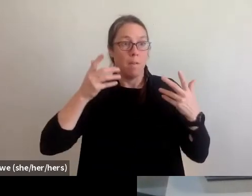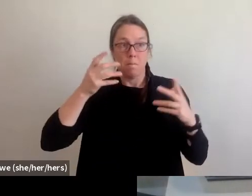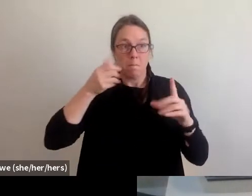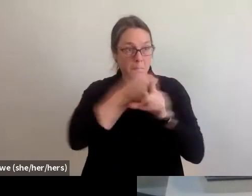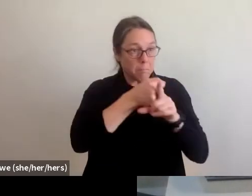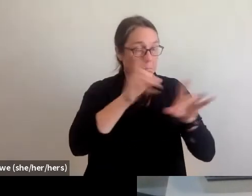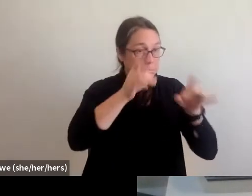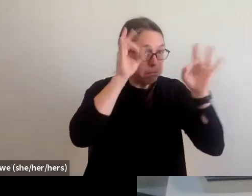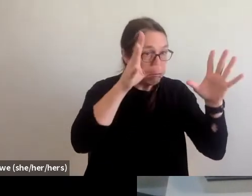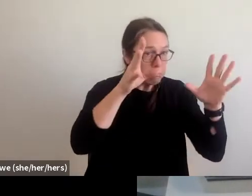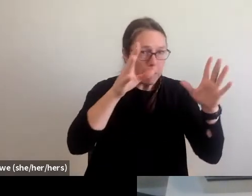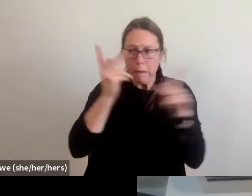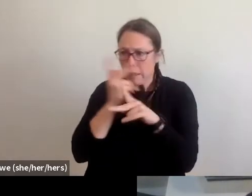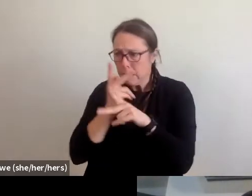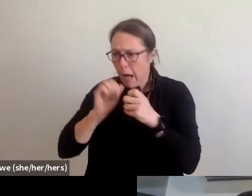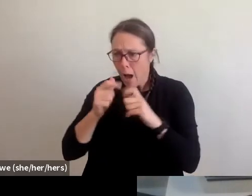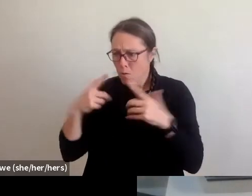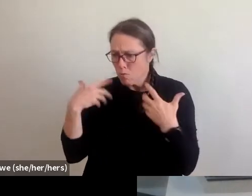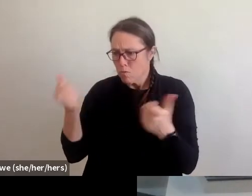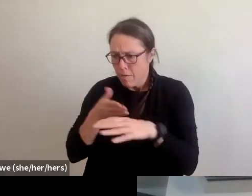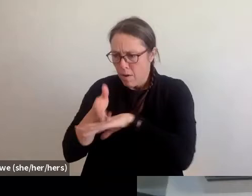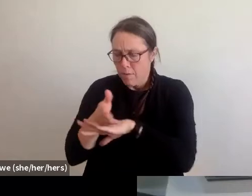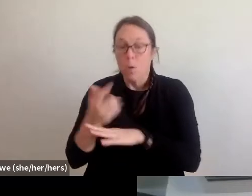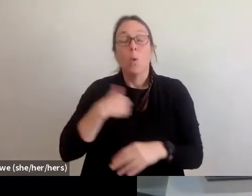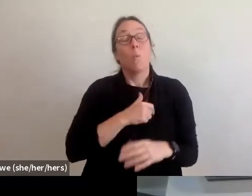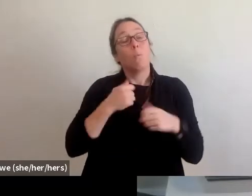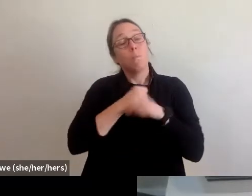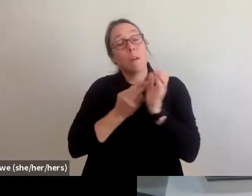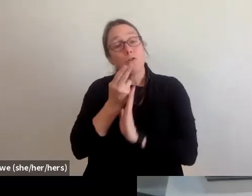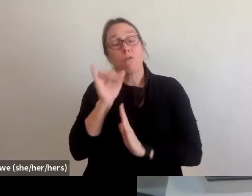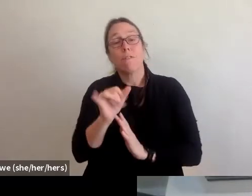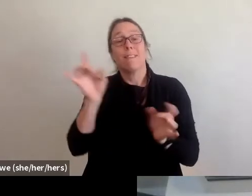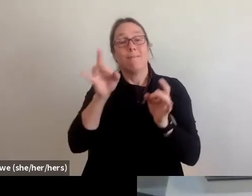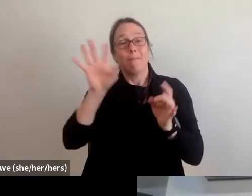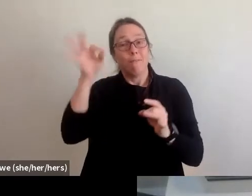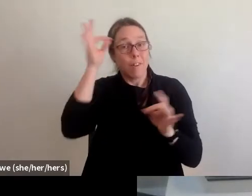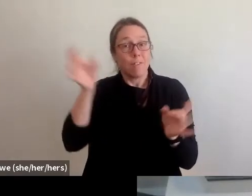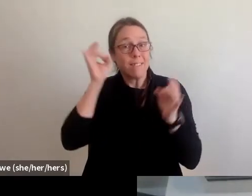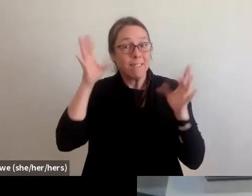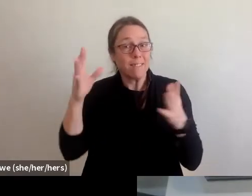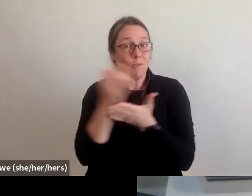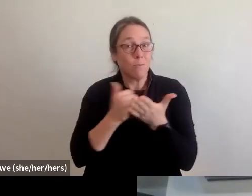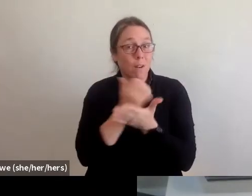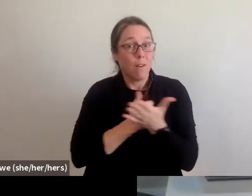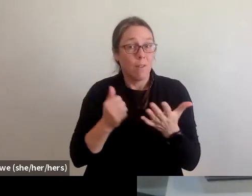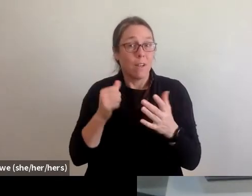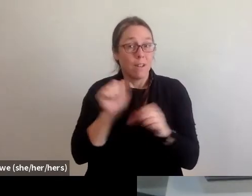The DHRC works to ensure that federal disaster recovery efforts reach all impacted households,